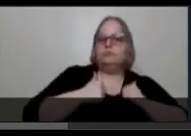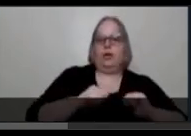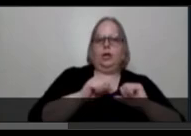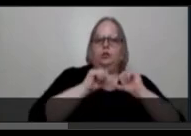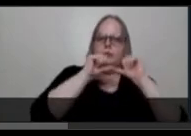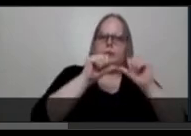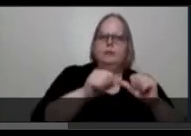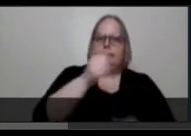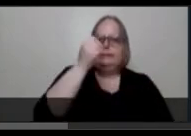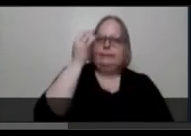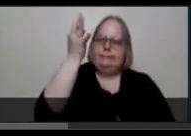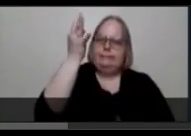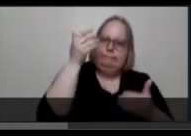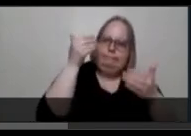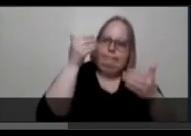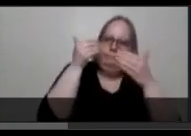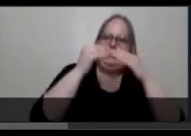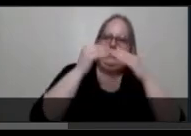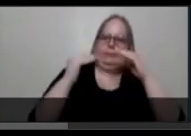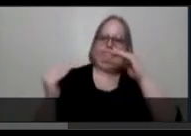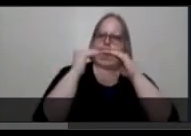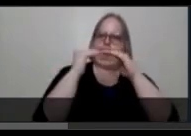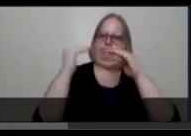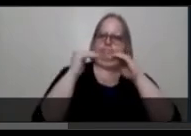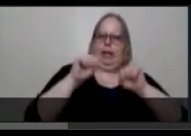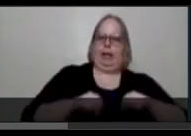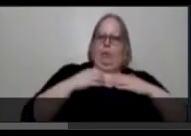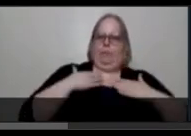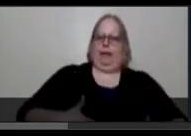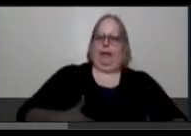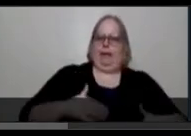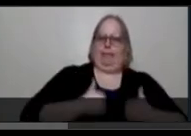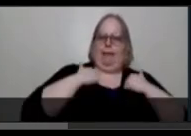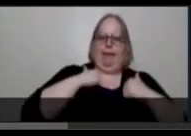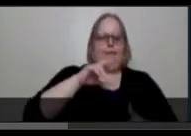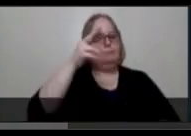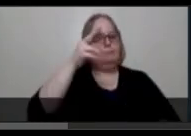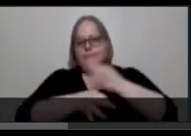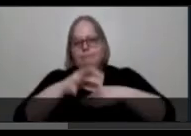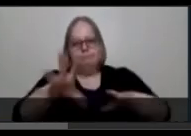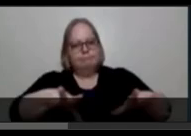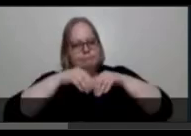able-bodied life schedule as possible, to instead accept your disabilities and accommodate yourself.